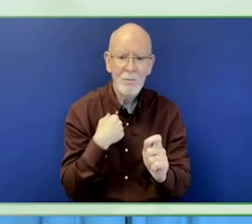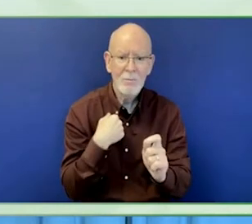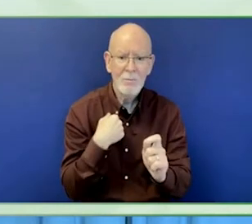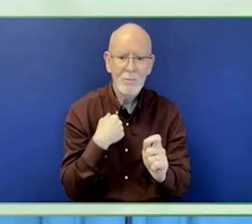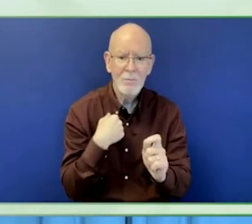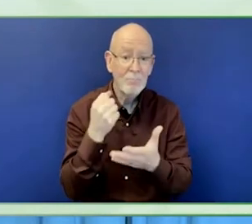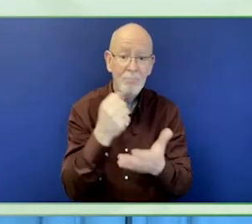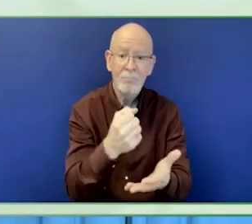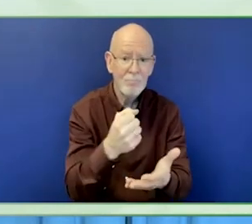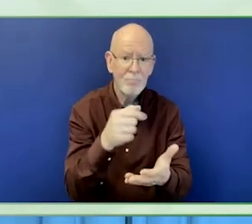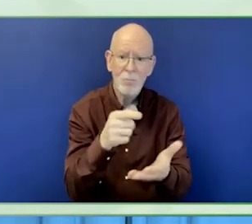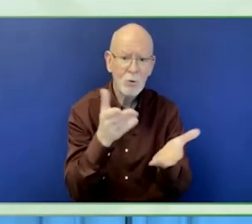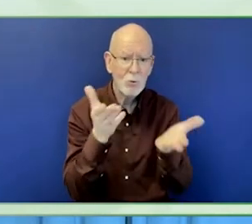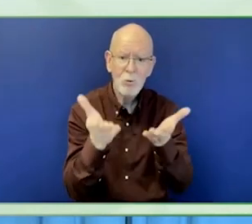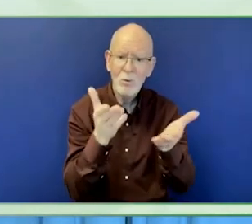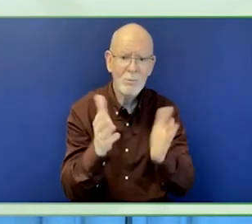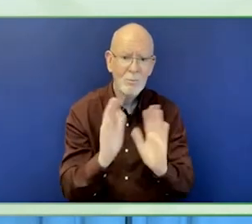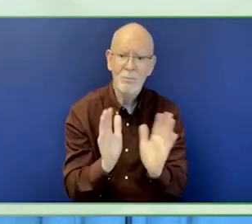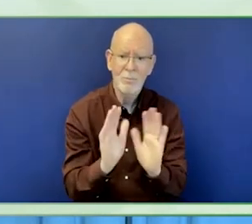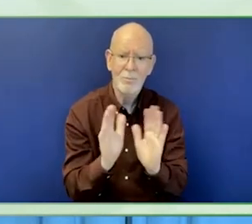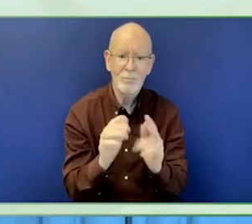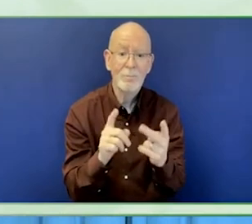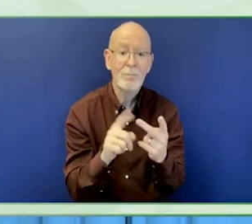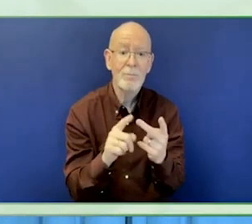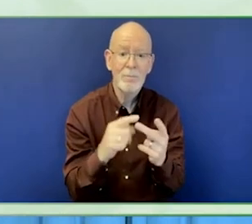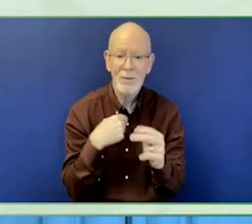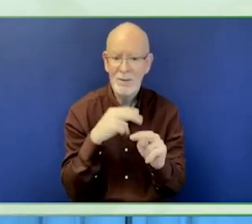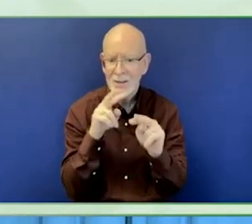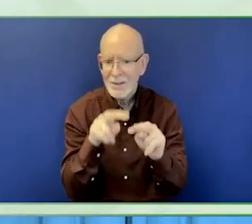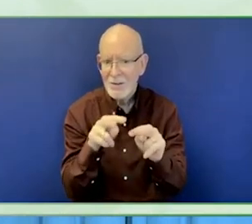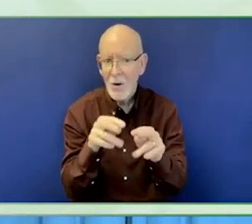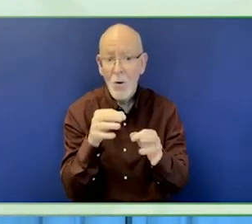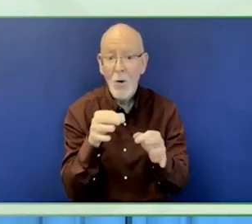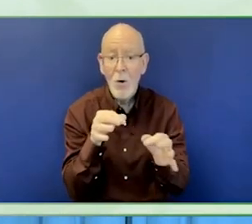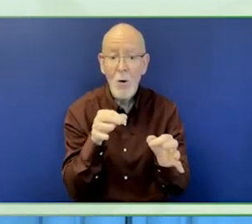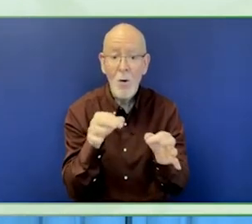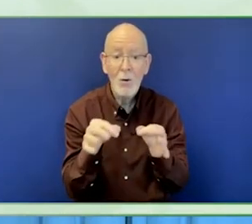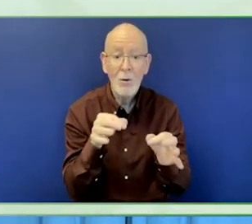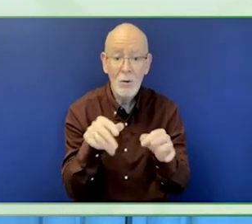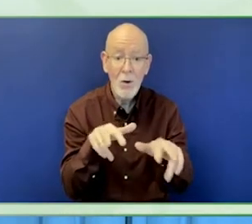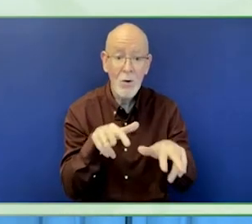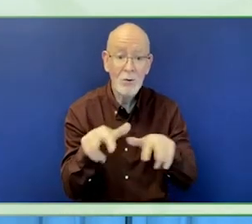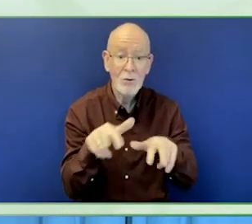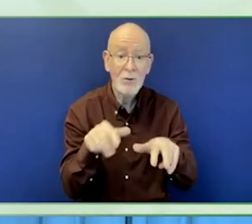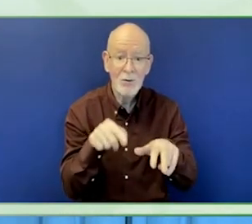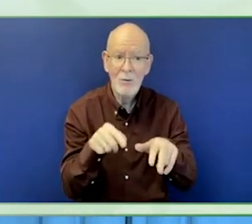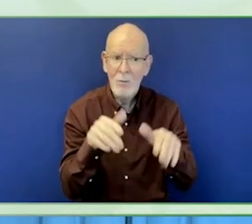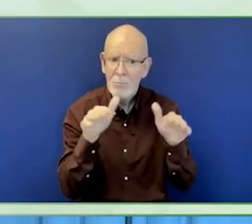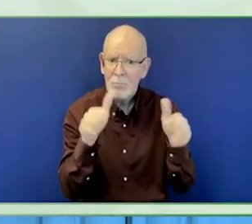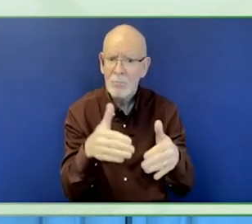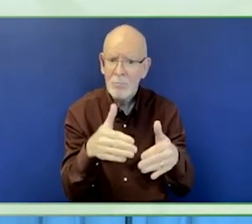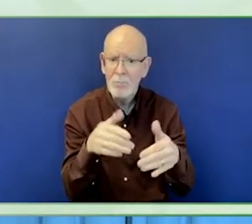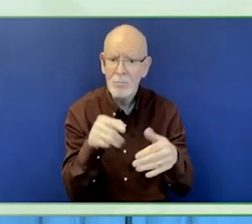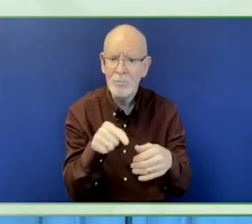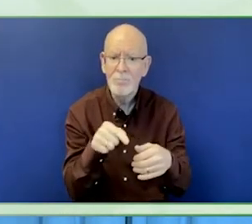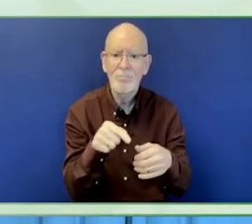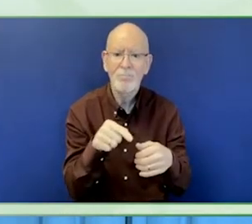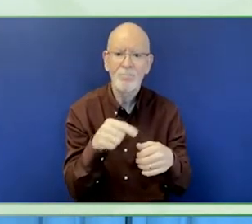Historically, some organisations have experienced lack of donor interest in their work with disability, or even resistance.